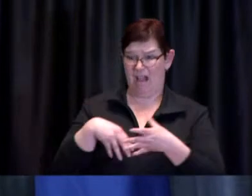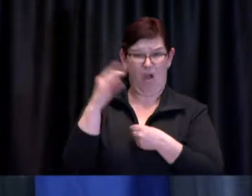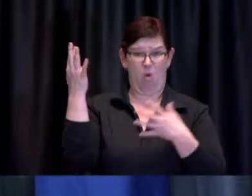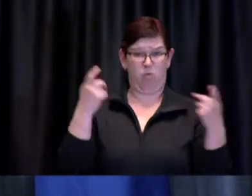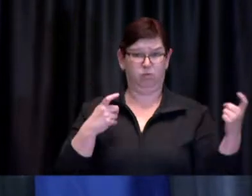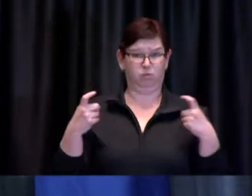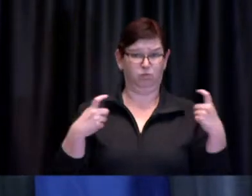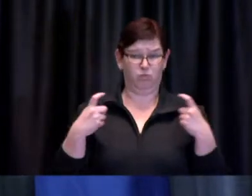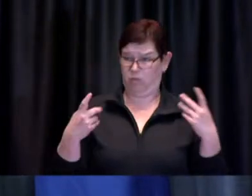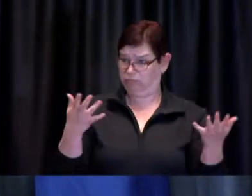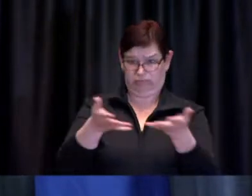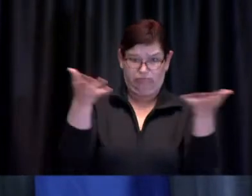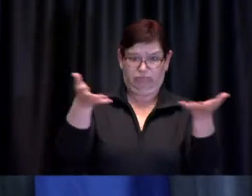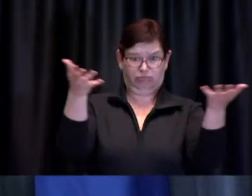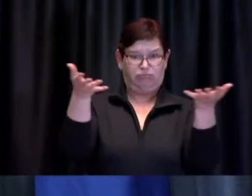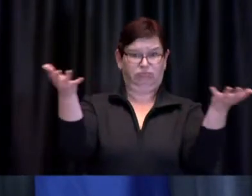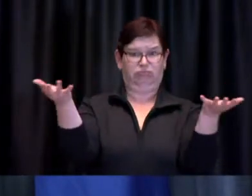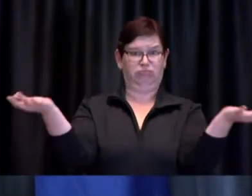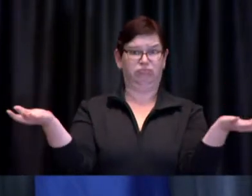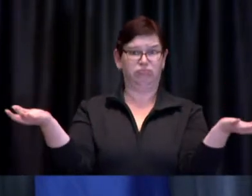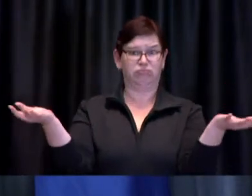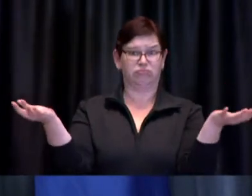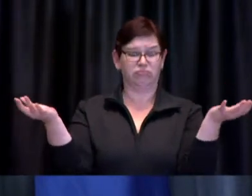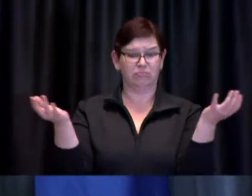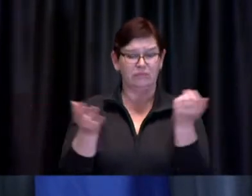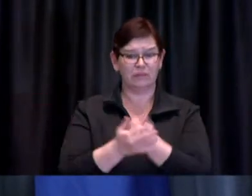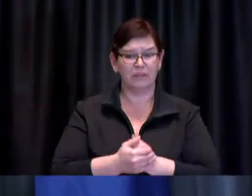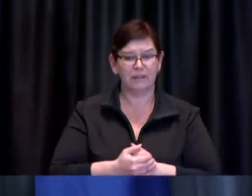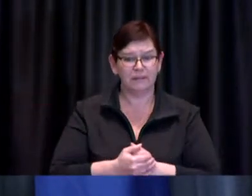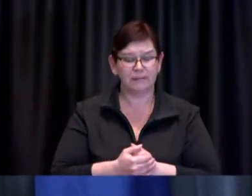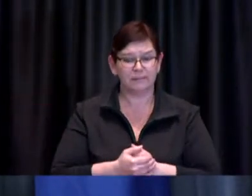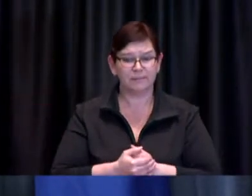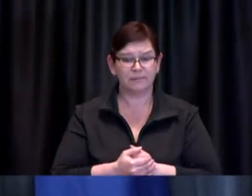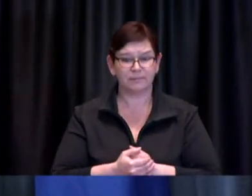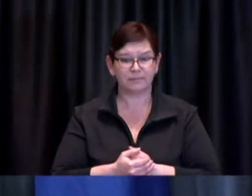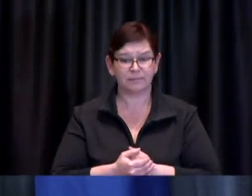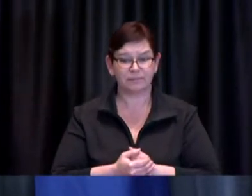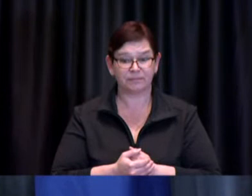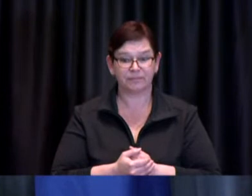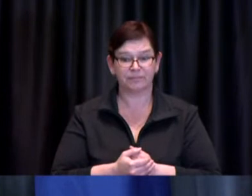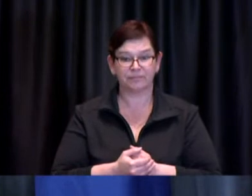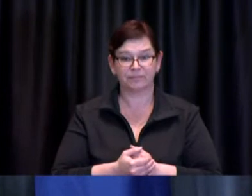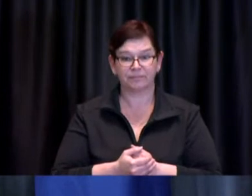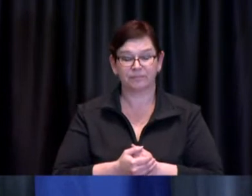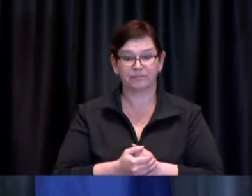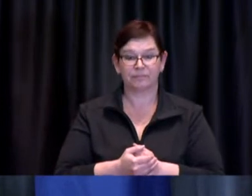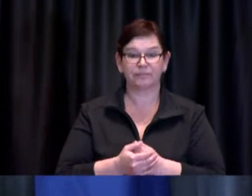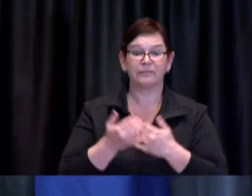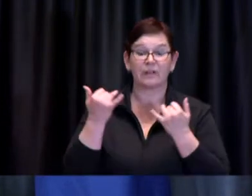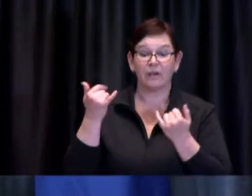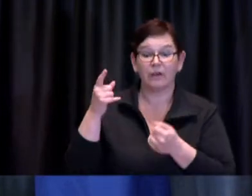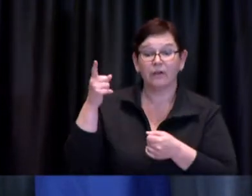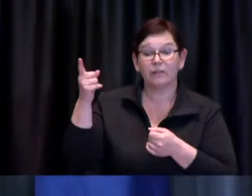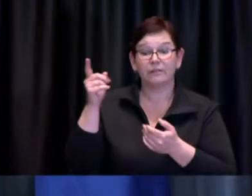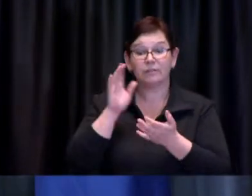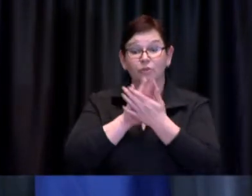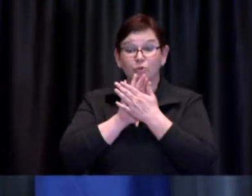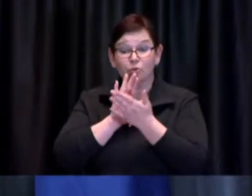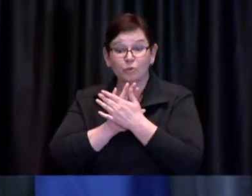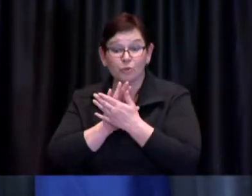to the extent that uh schools are are moving to an online kind of environment I mean I think you've heard